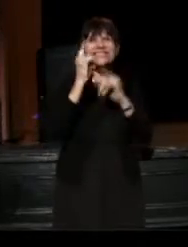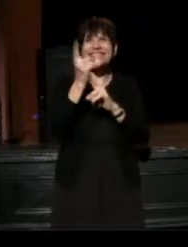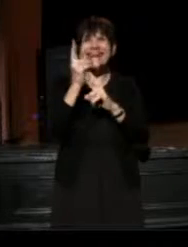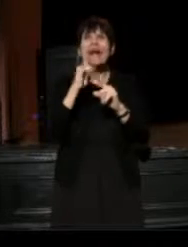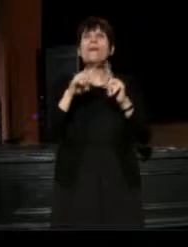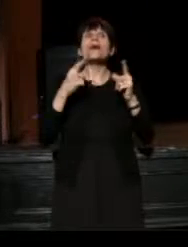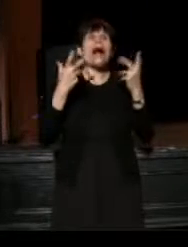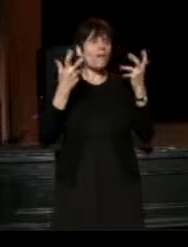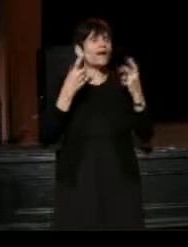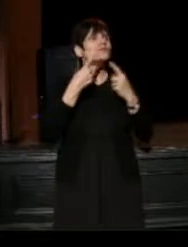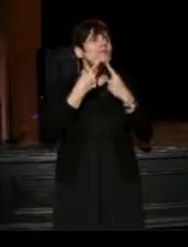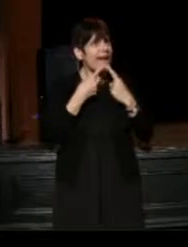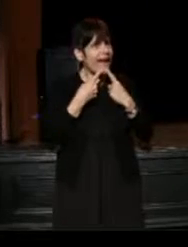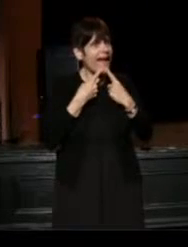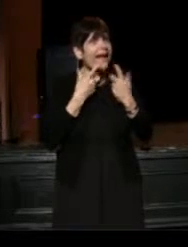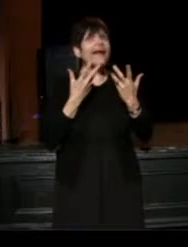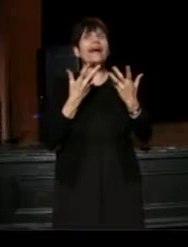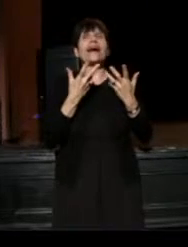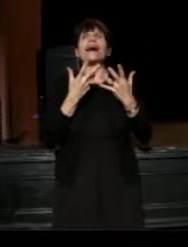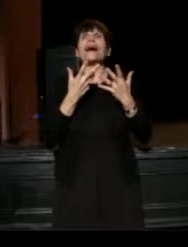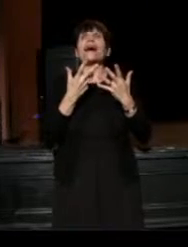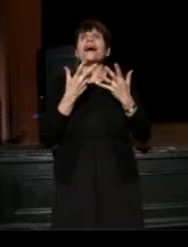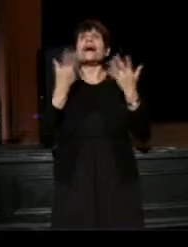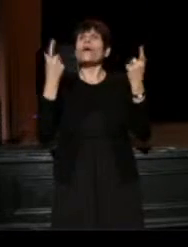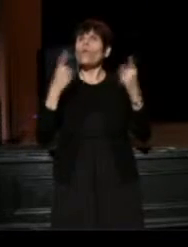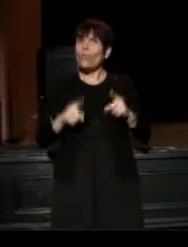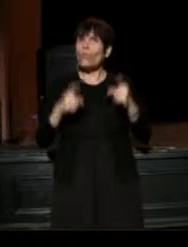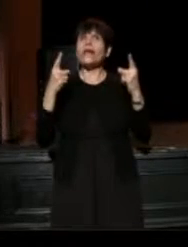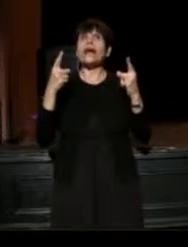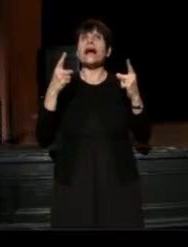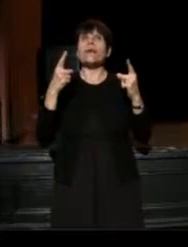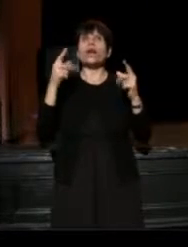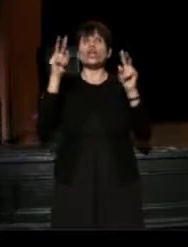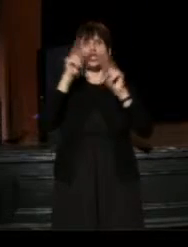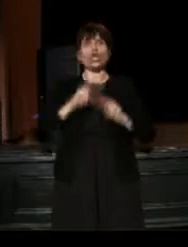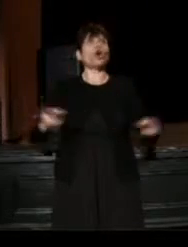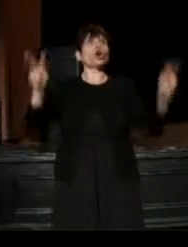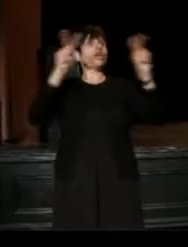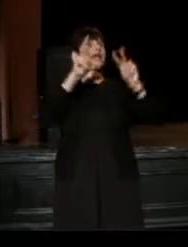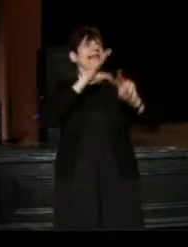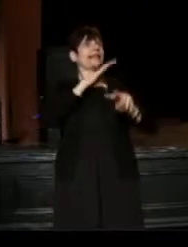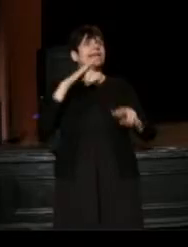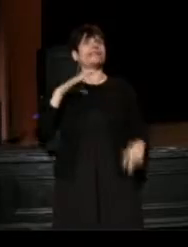But I just want to say that when I was looking at Cleveland in 2010,